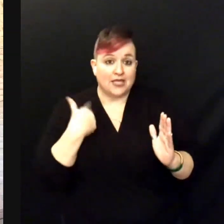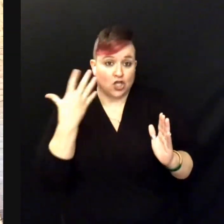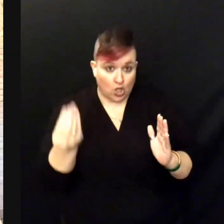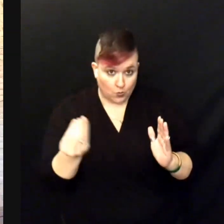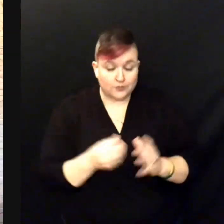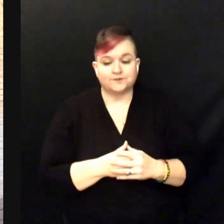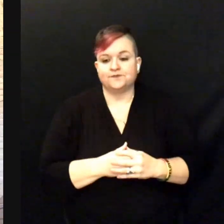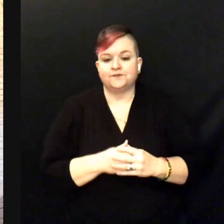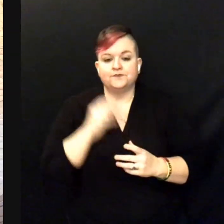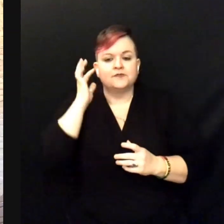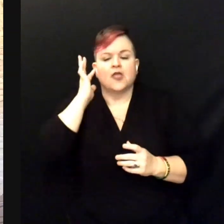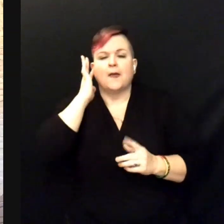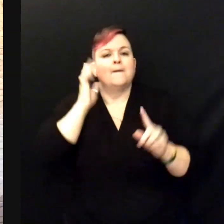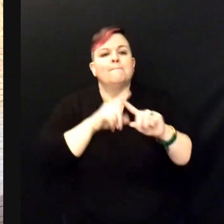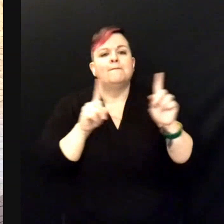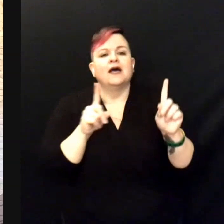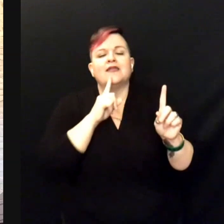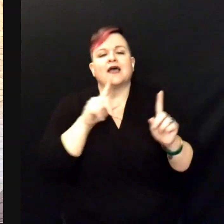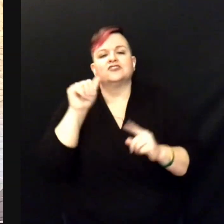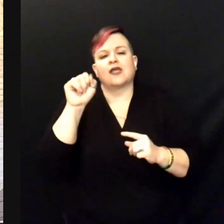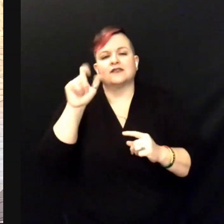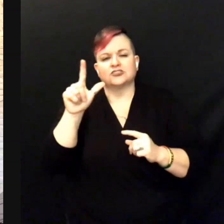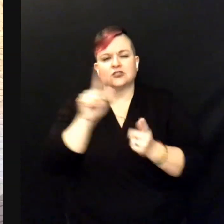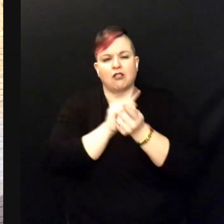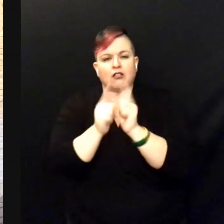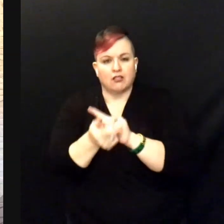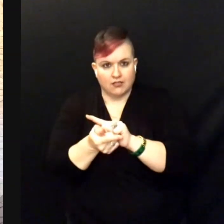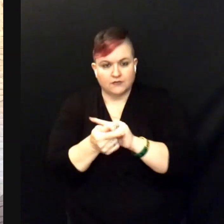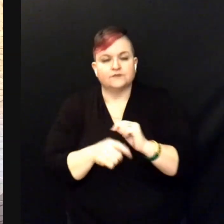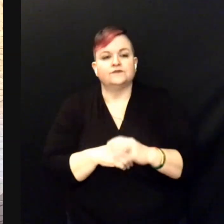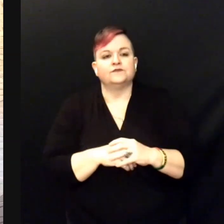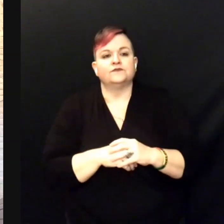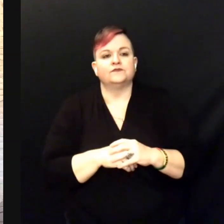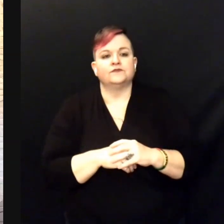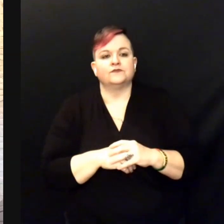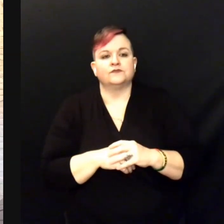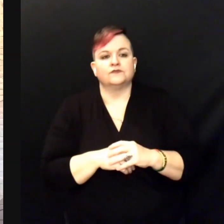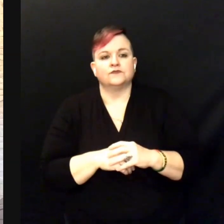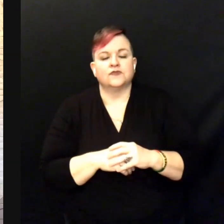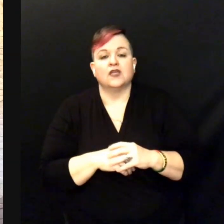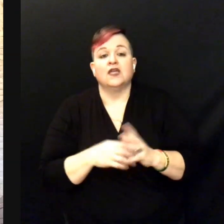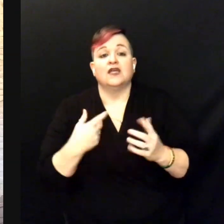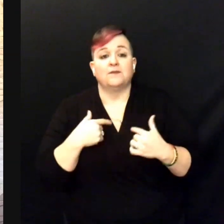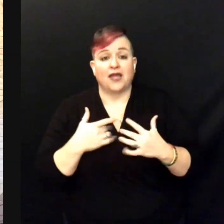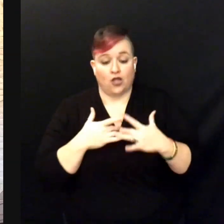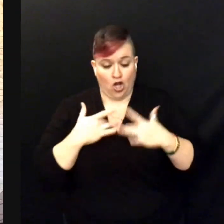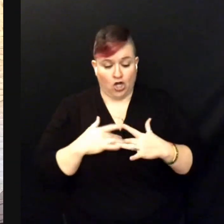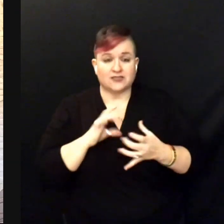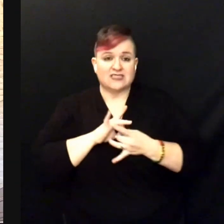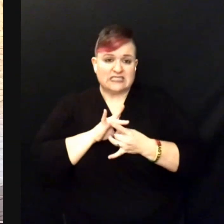But, the actual ASL translation is "get out of my heart."